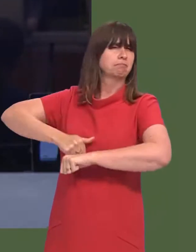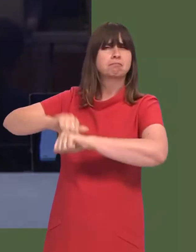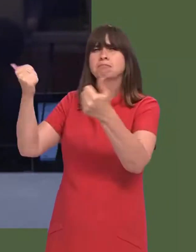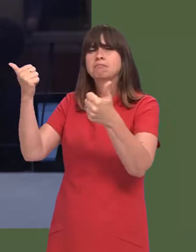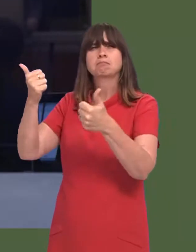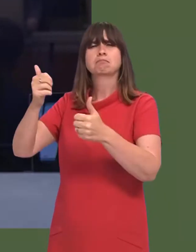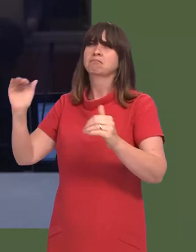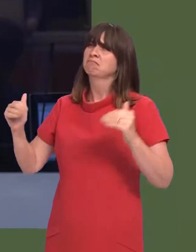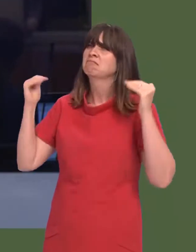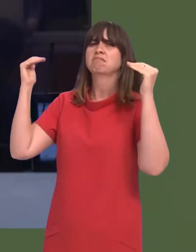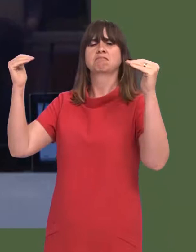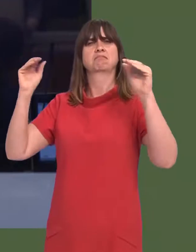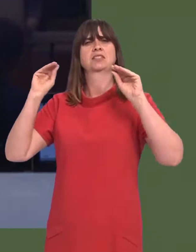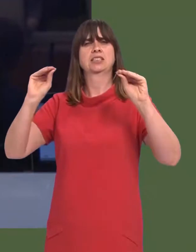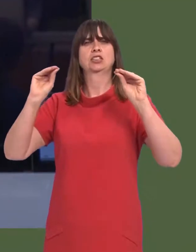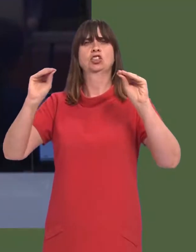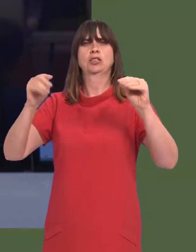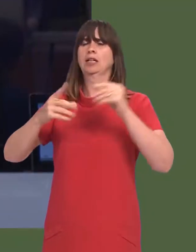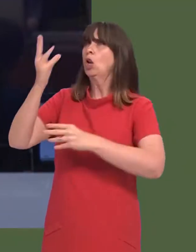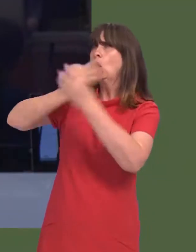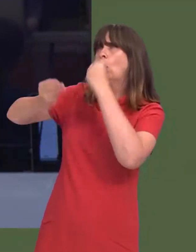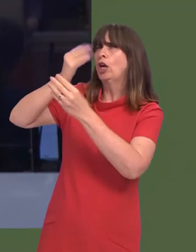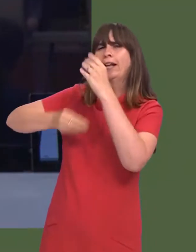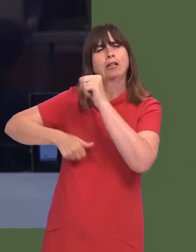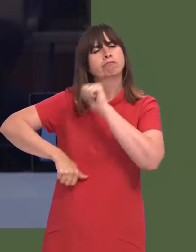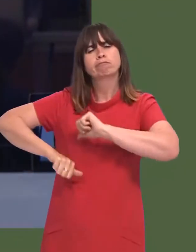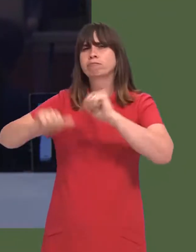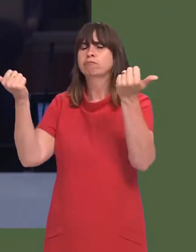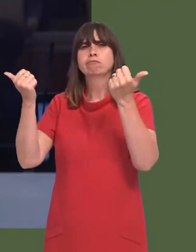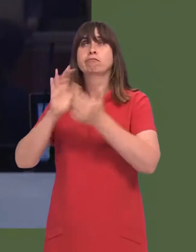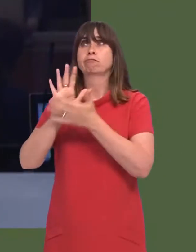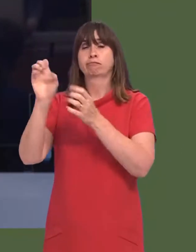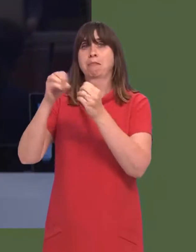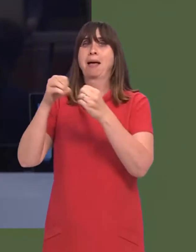is maintaining excellent standards of teaching and learning consistently for its students,